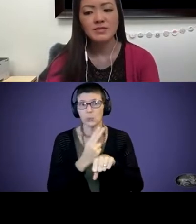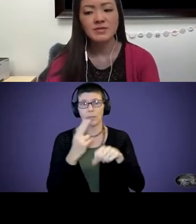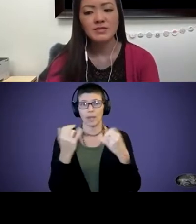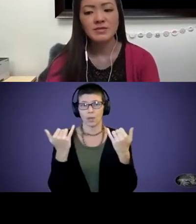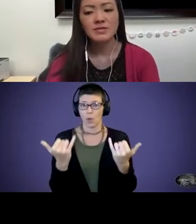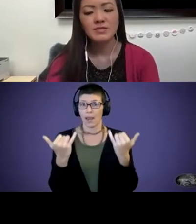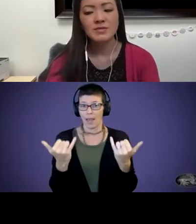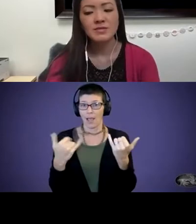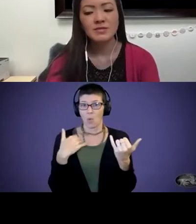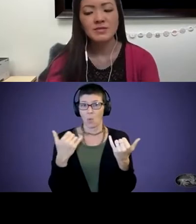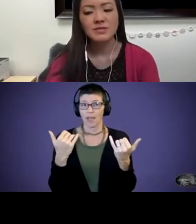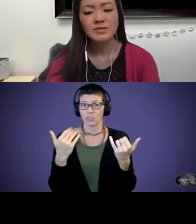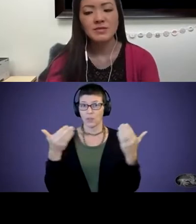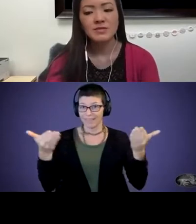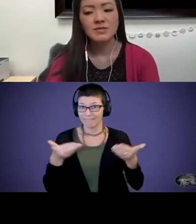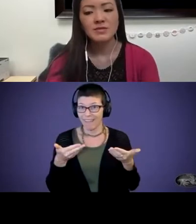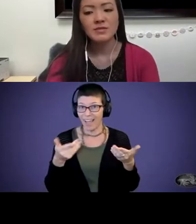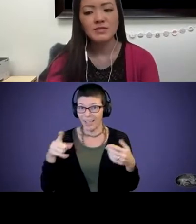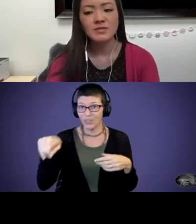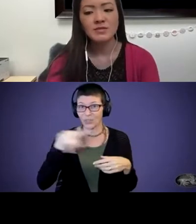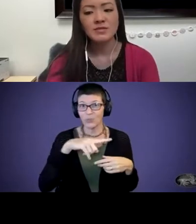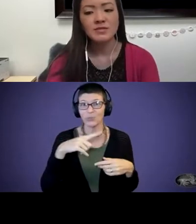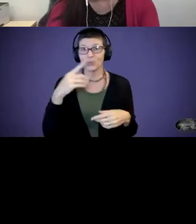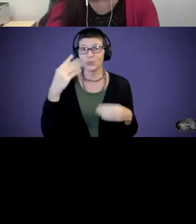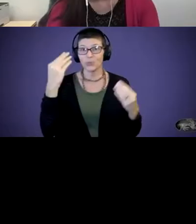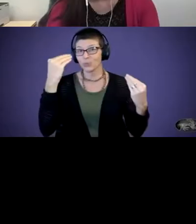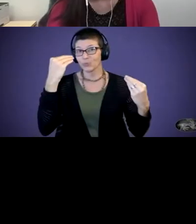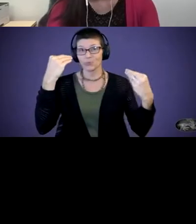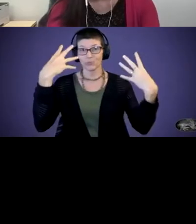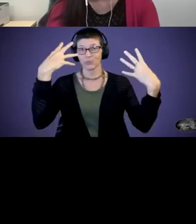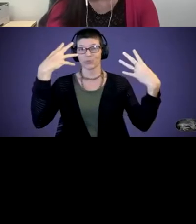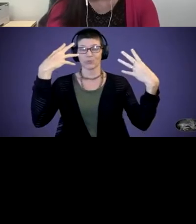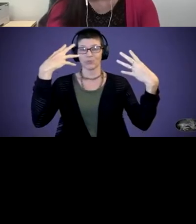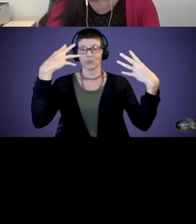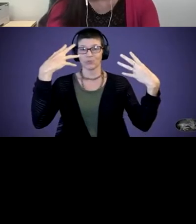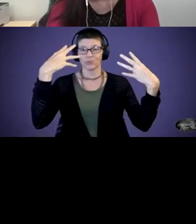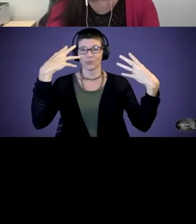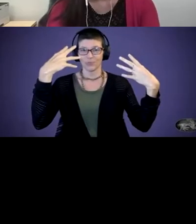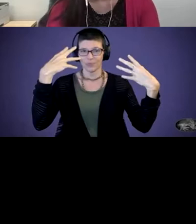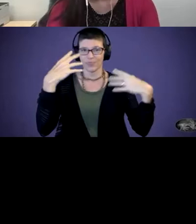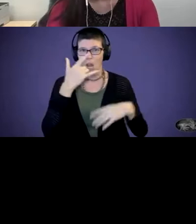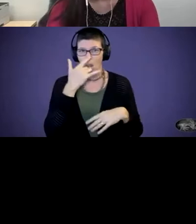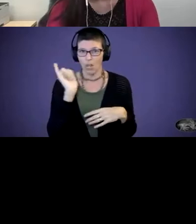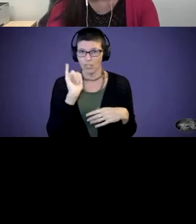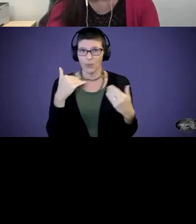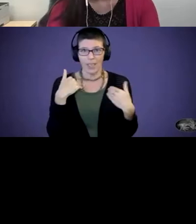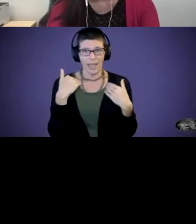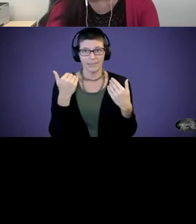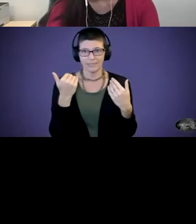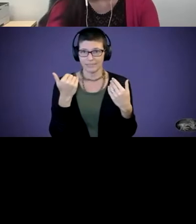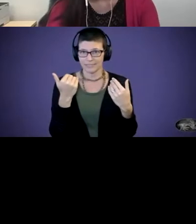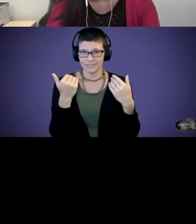invite everybody to turn their cameras on. And it looks like we have quite a few zoom boxes